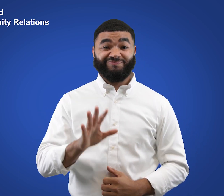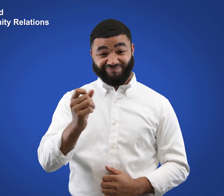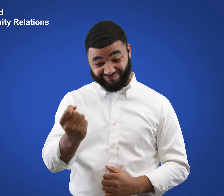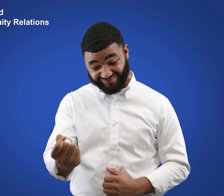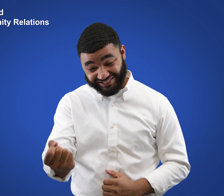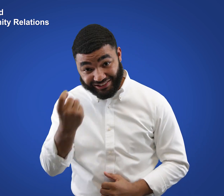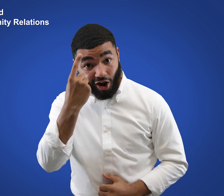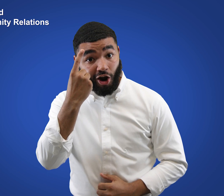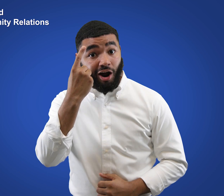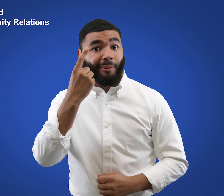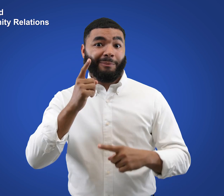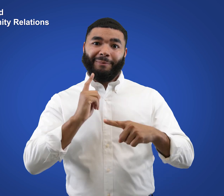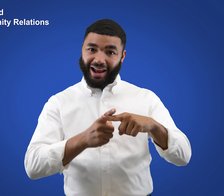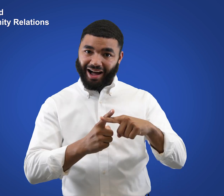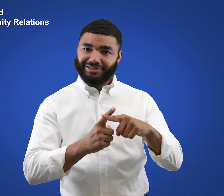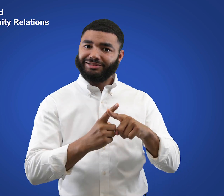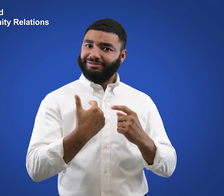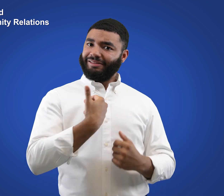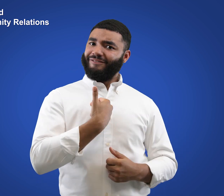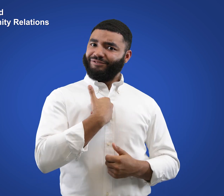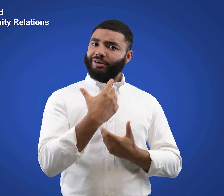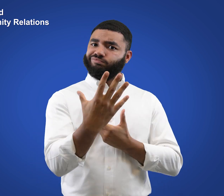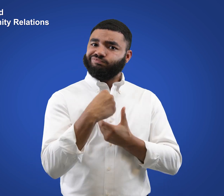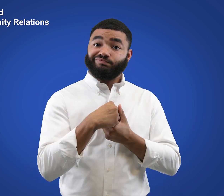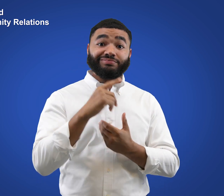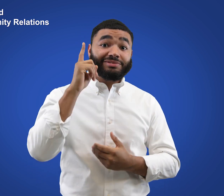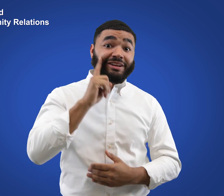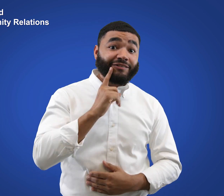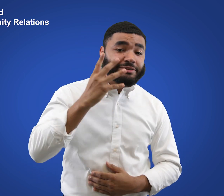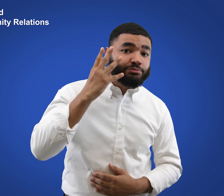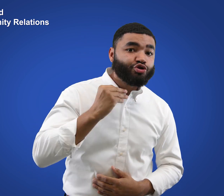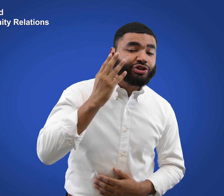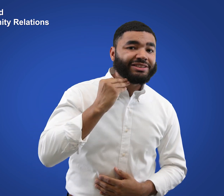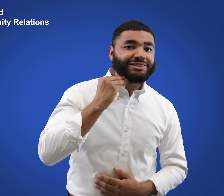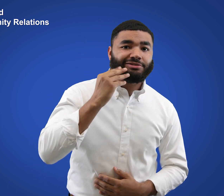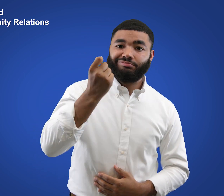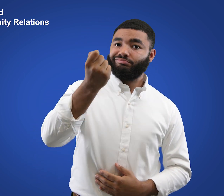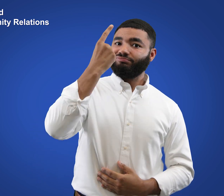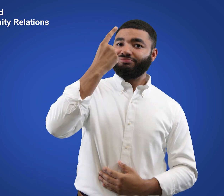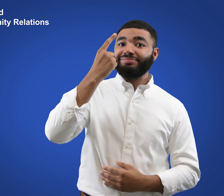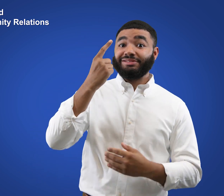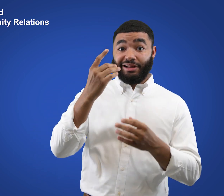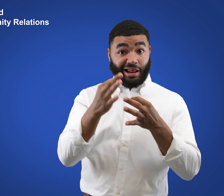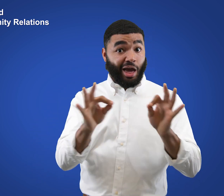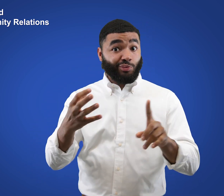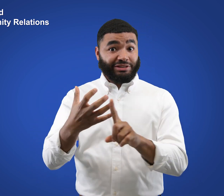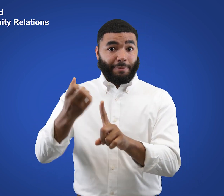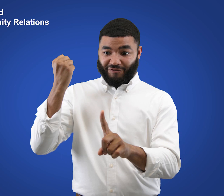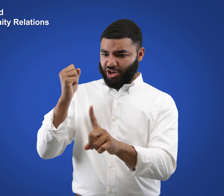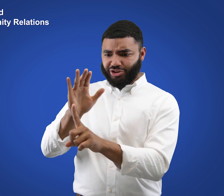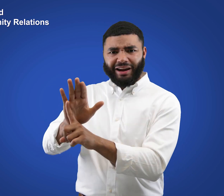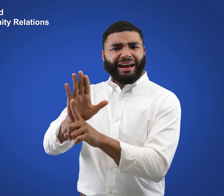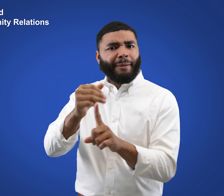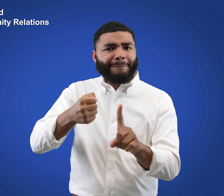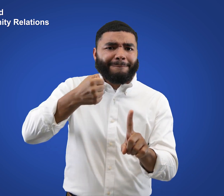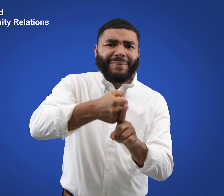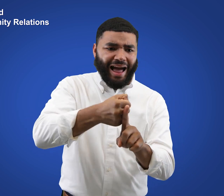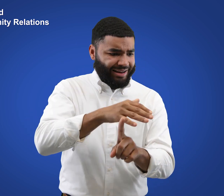Have deep understanding of Deaf lived experiences and language deprivation profound impact